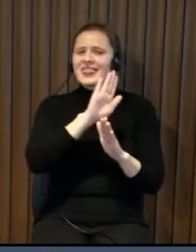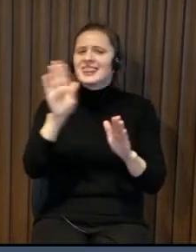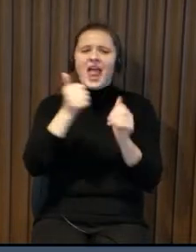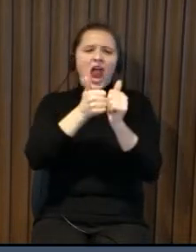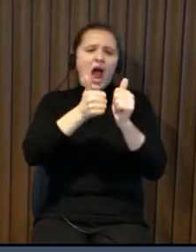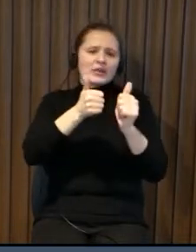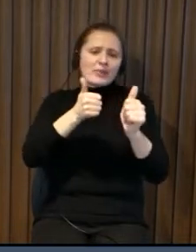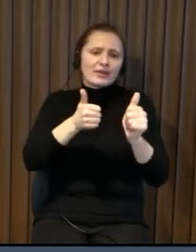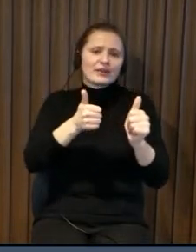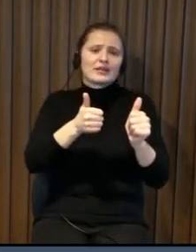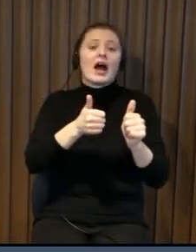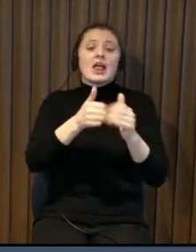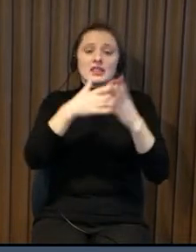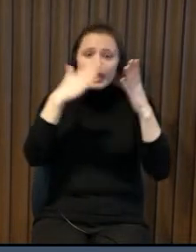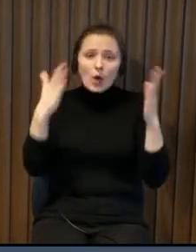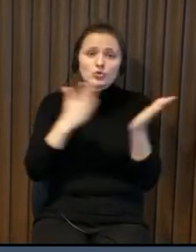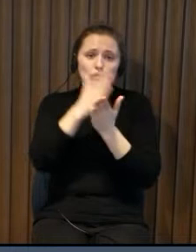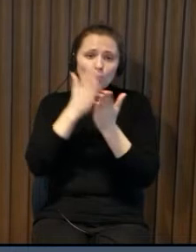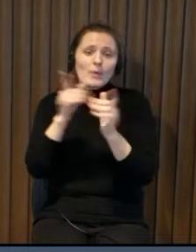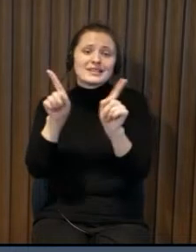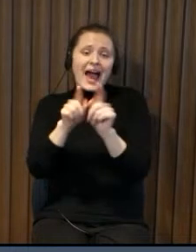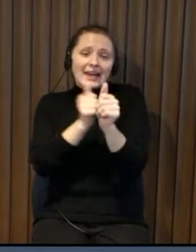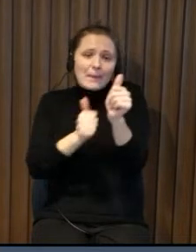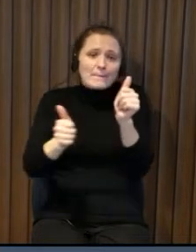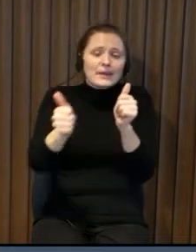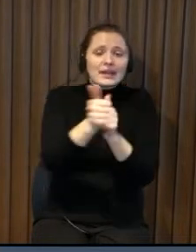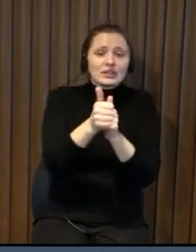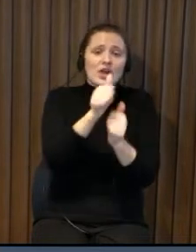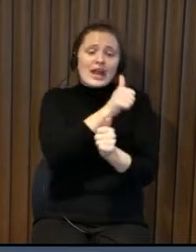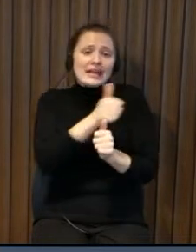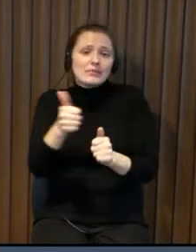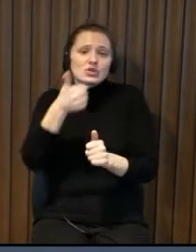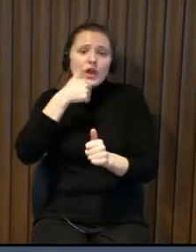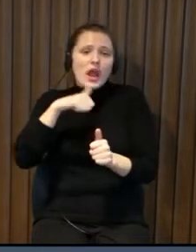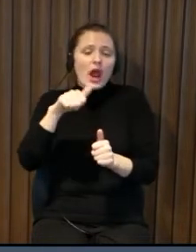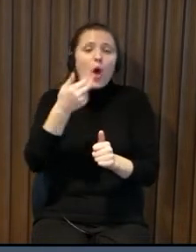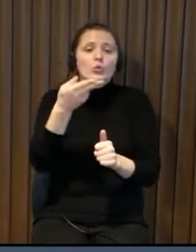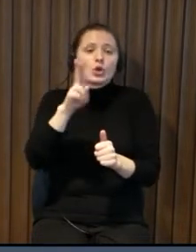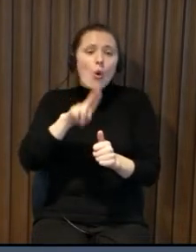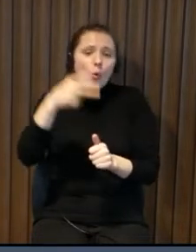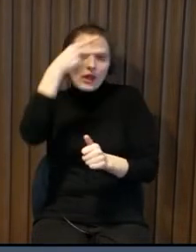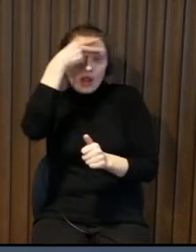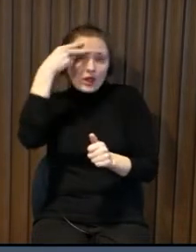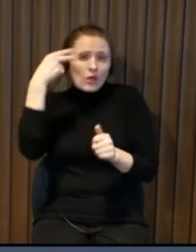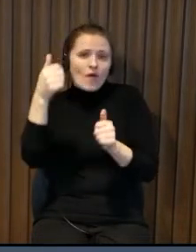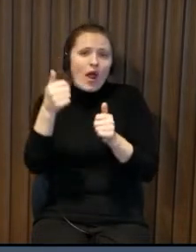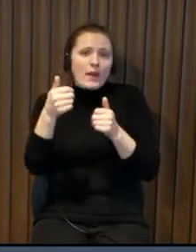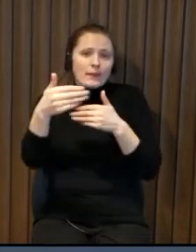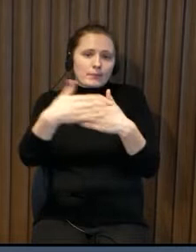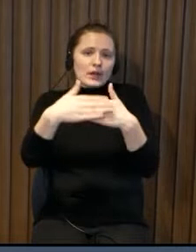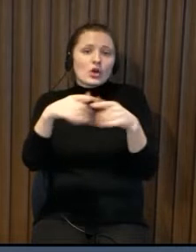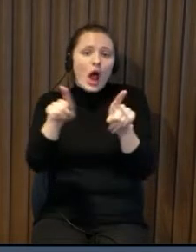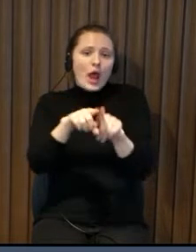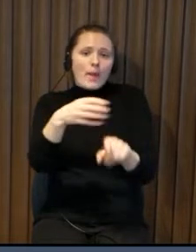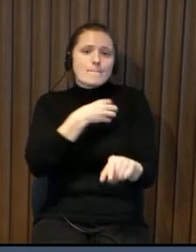is not lagging behind so much in the eastern european context latvia is even um in front